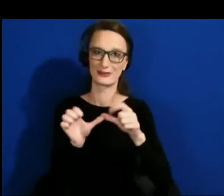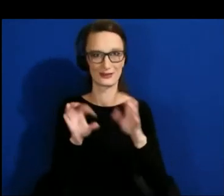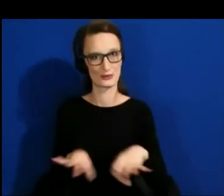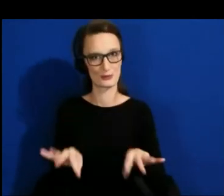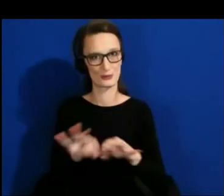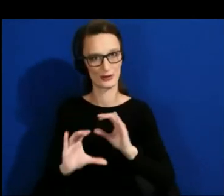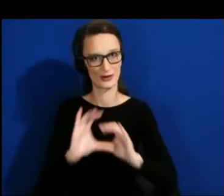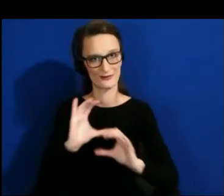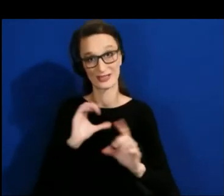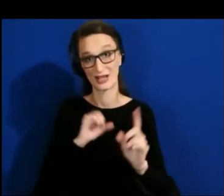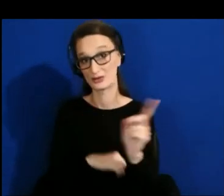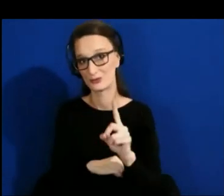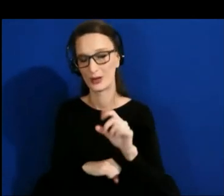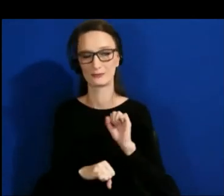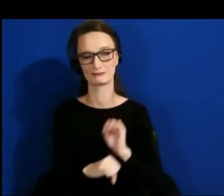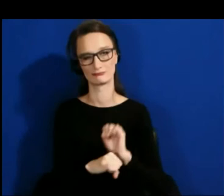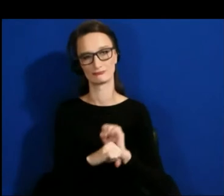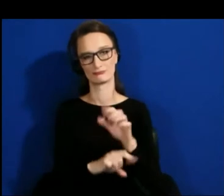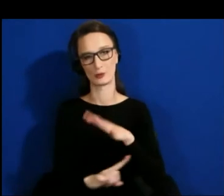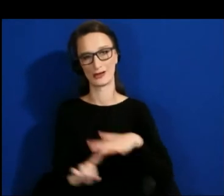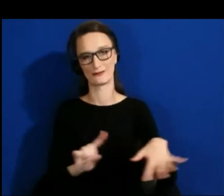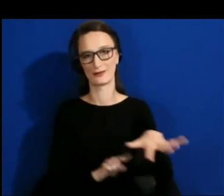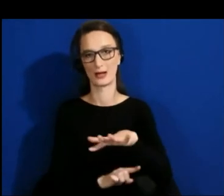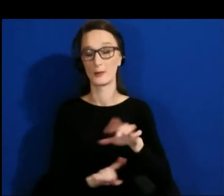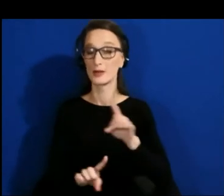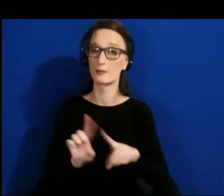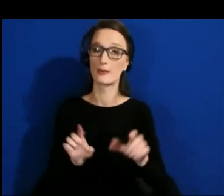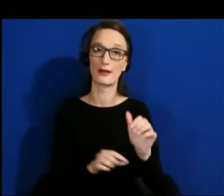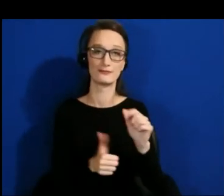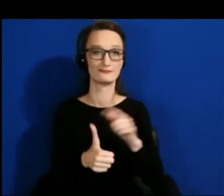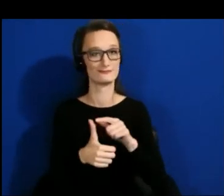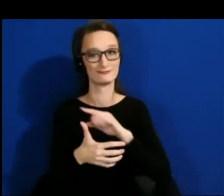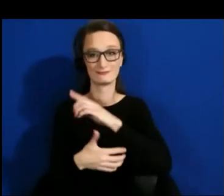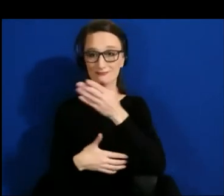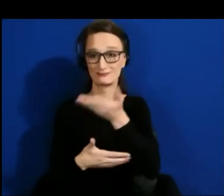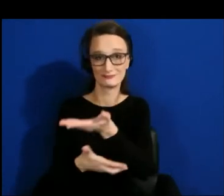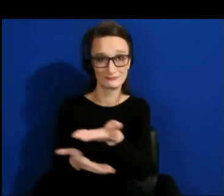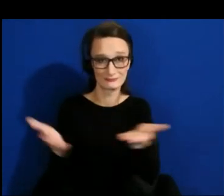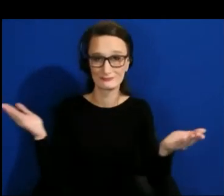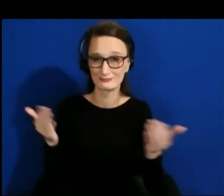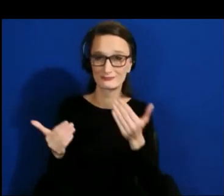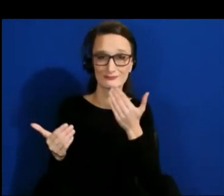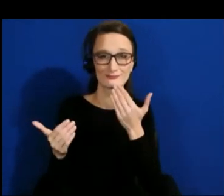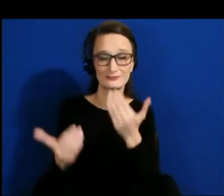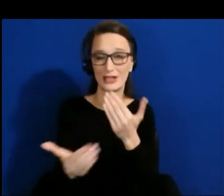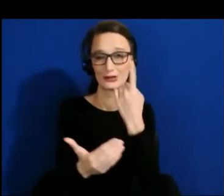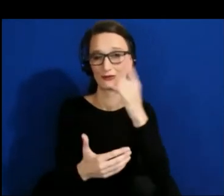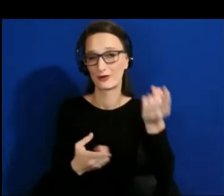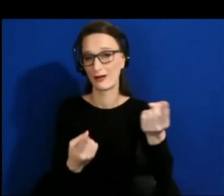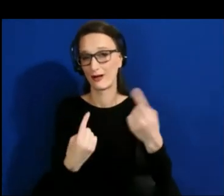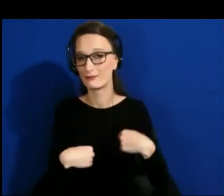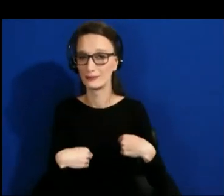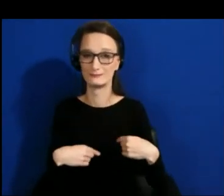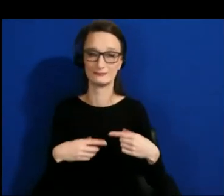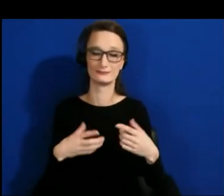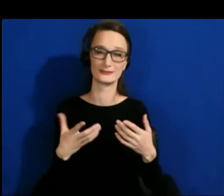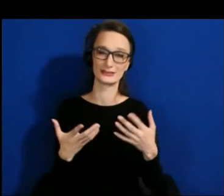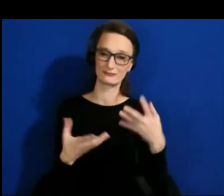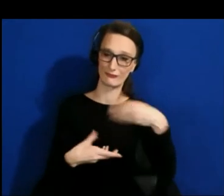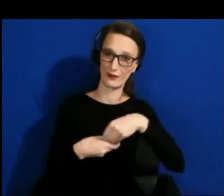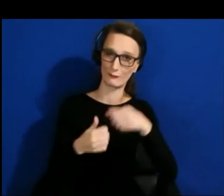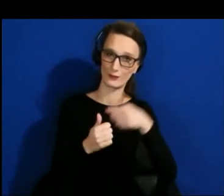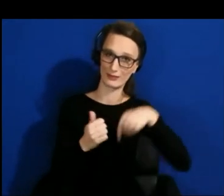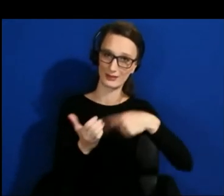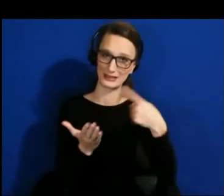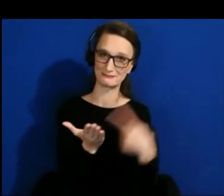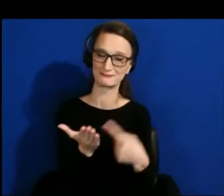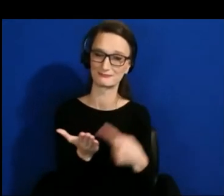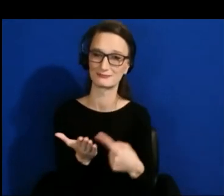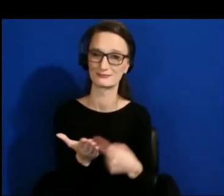Andrew, Mari, Roland, Sophia, thank you for taking time to be a part of this discussion and to share your valuable perspectives.